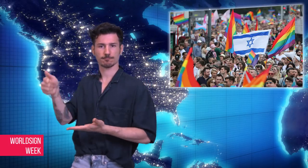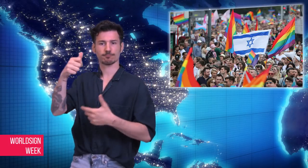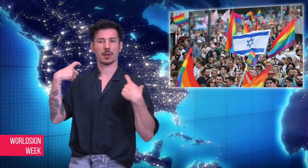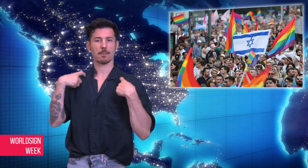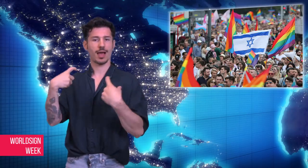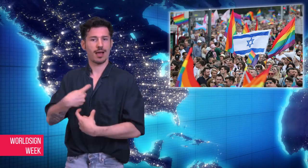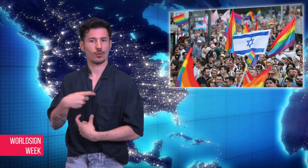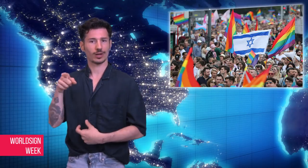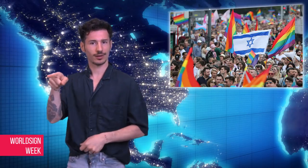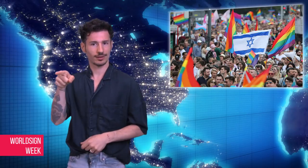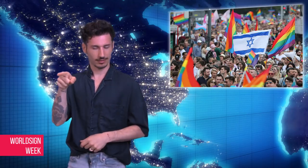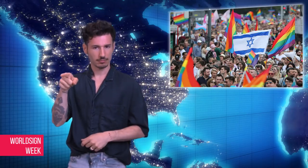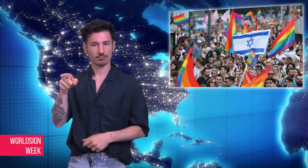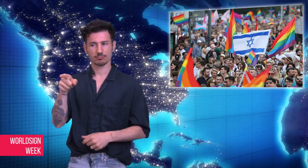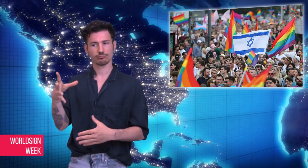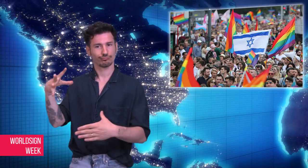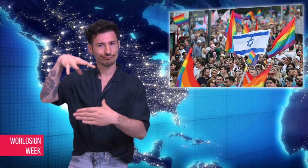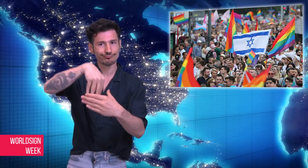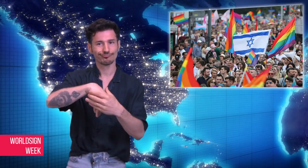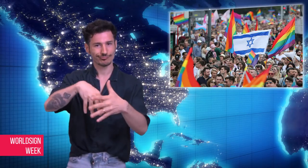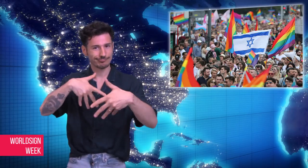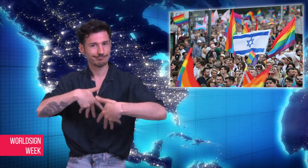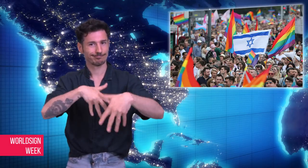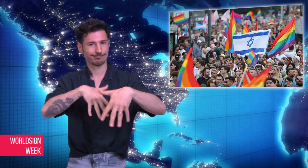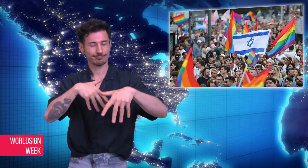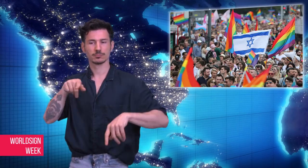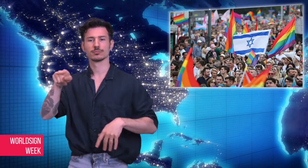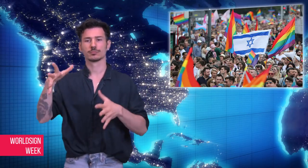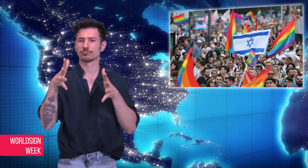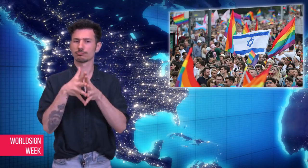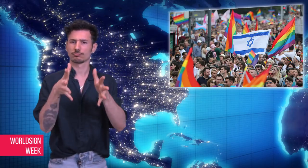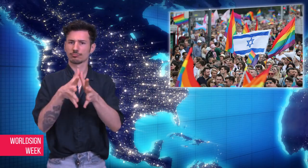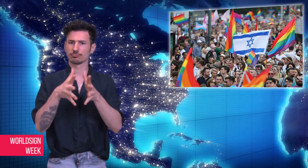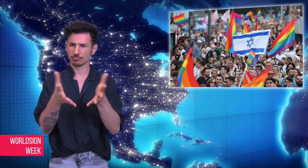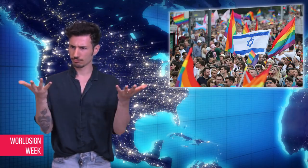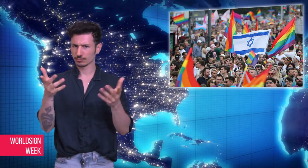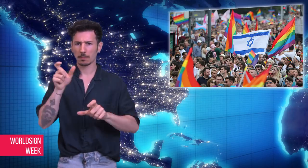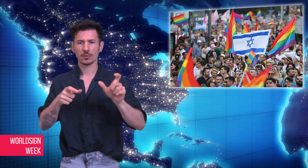The capital’s mayor joined the parade, saying that